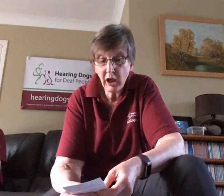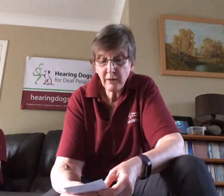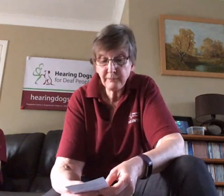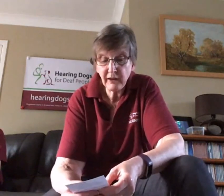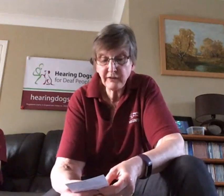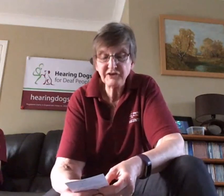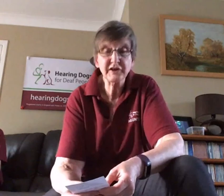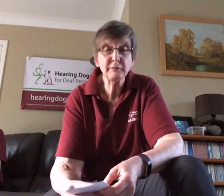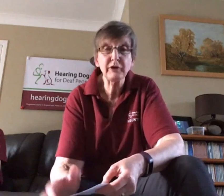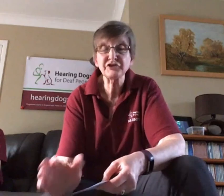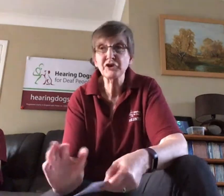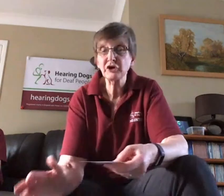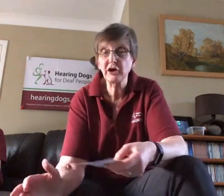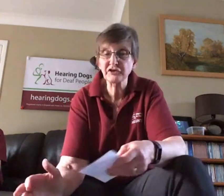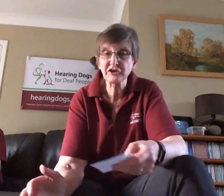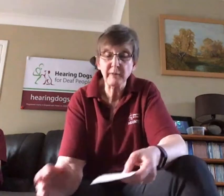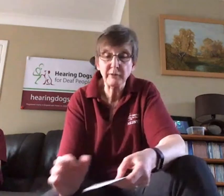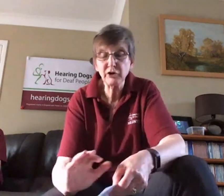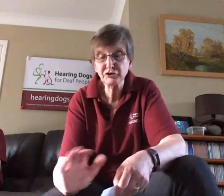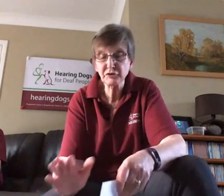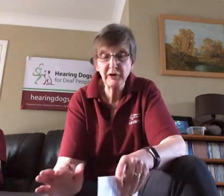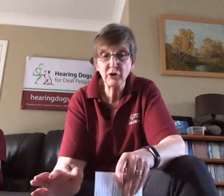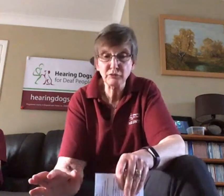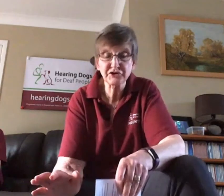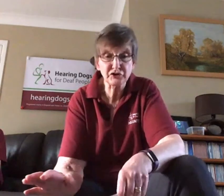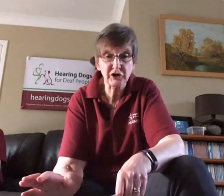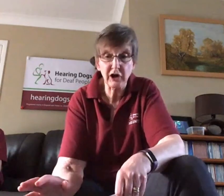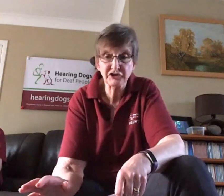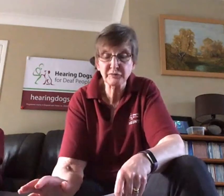And that's then where the 'socialisers' come in we used to be called socialisers but we're